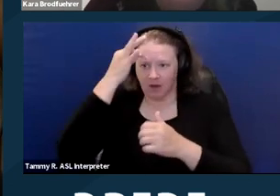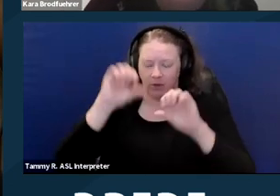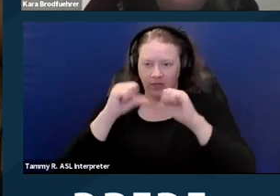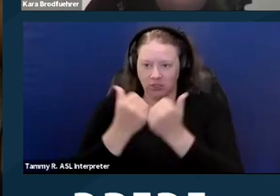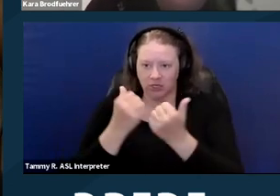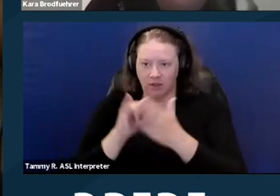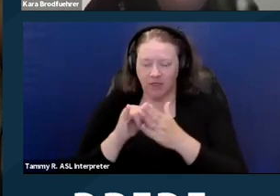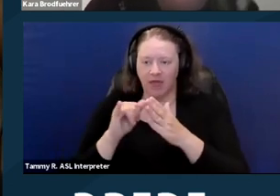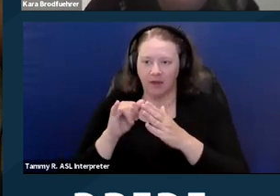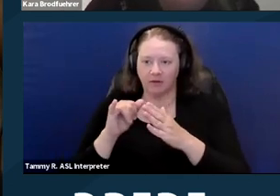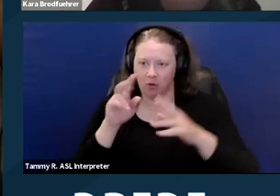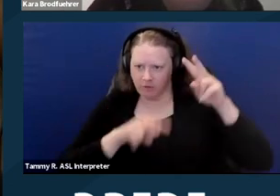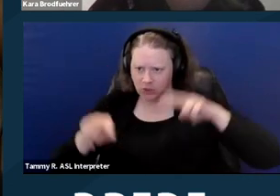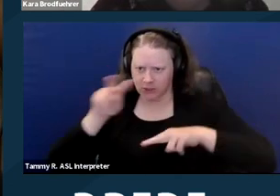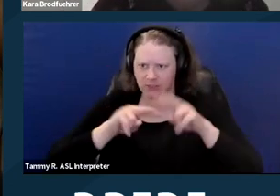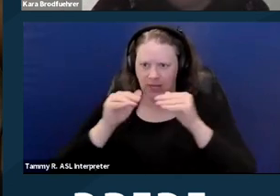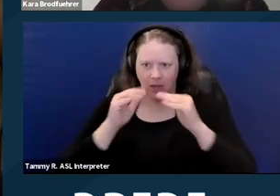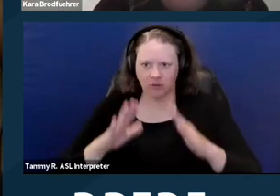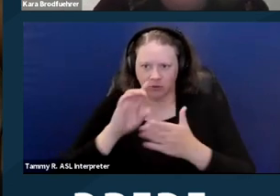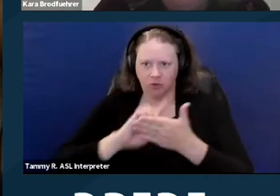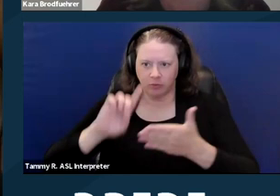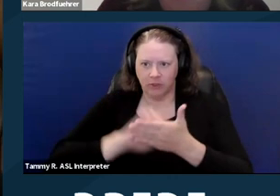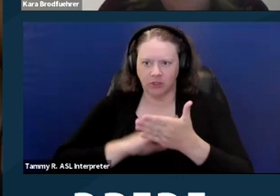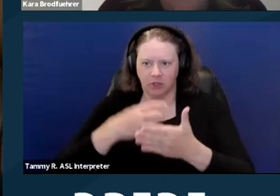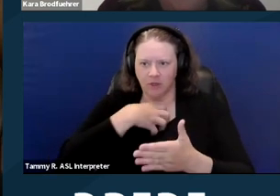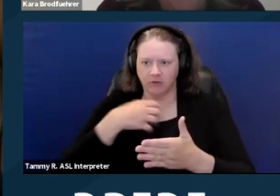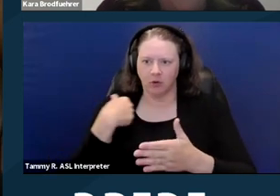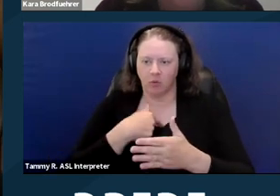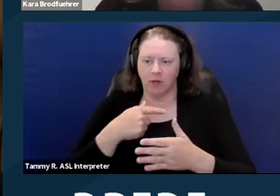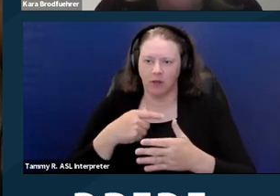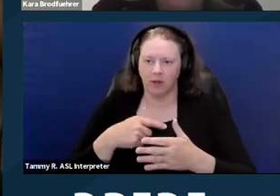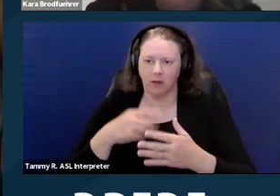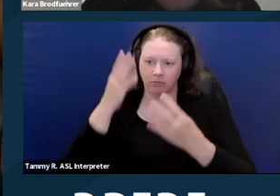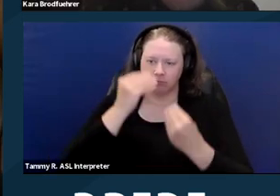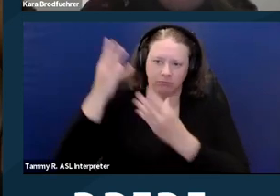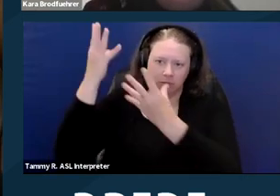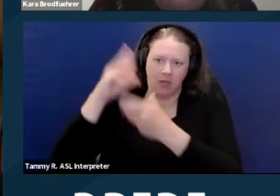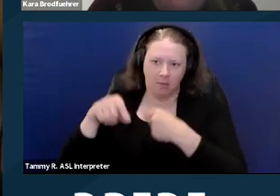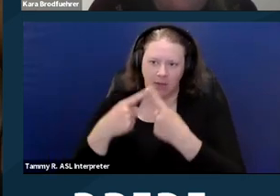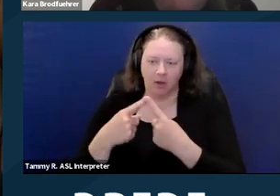housing discrimination complaints, so we also tell them about housing discrimination complaints that violate their laws.